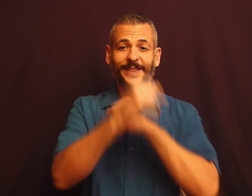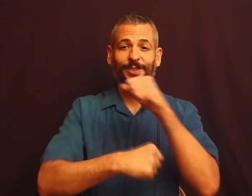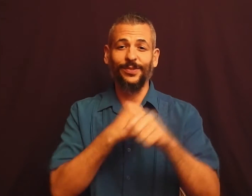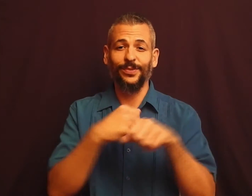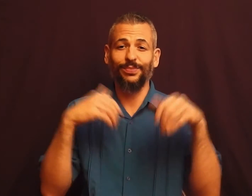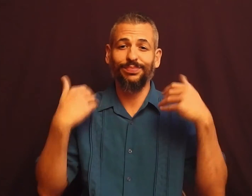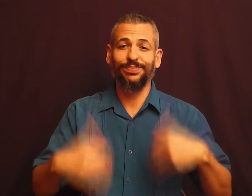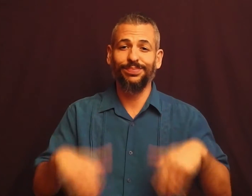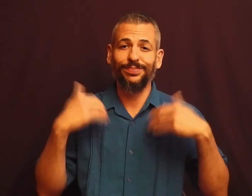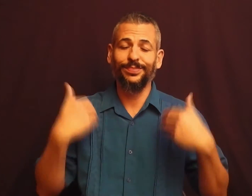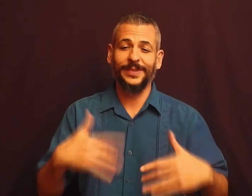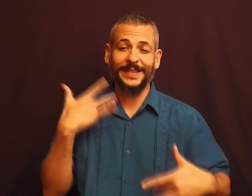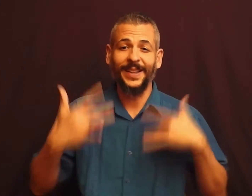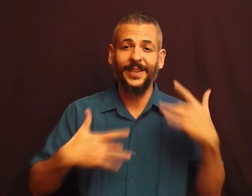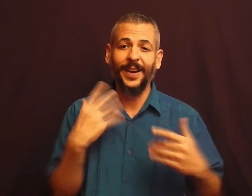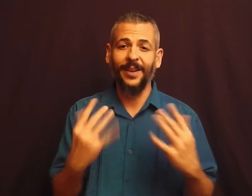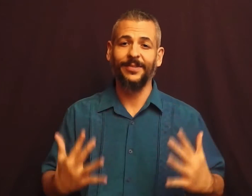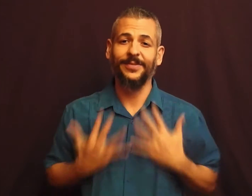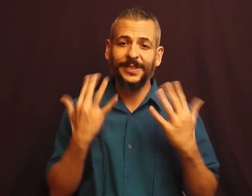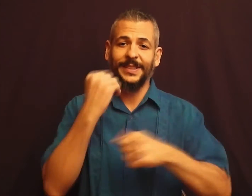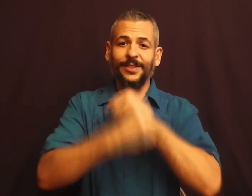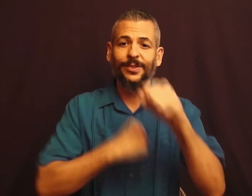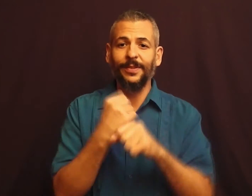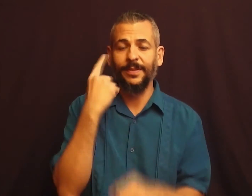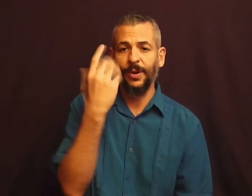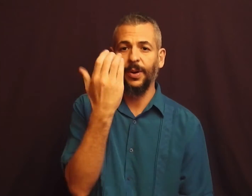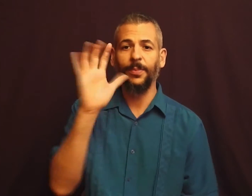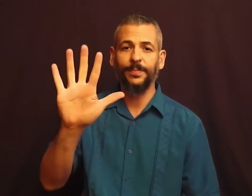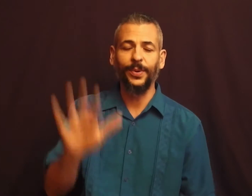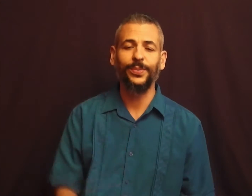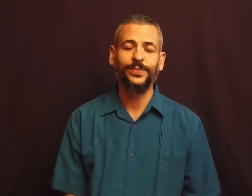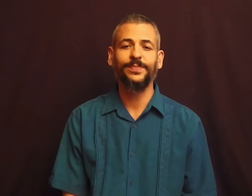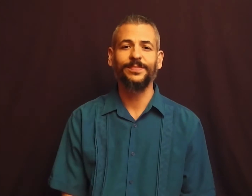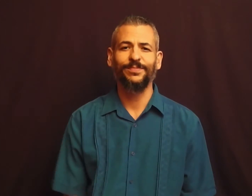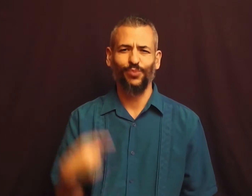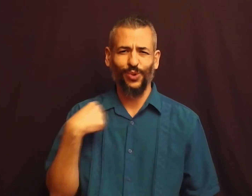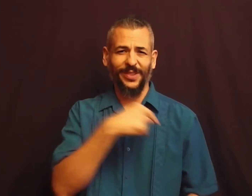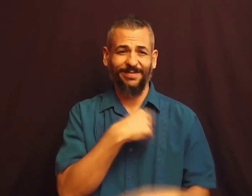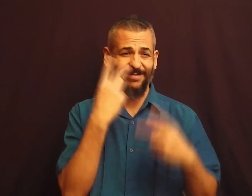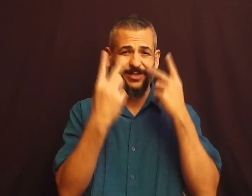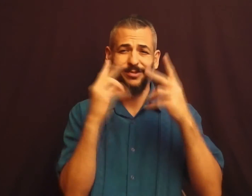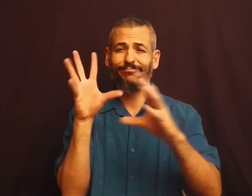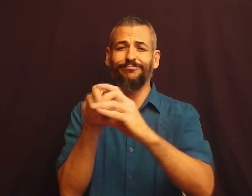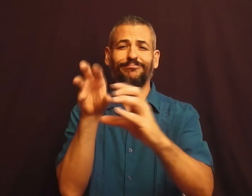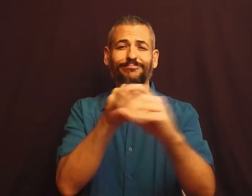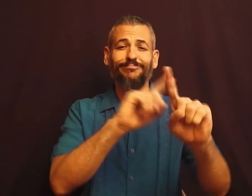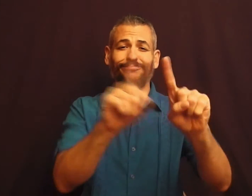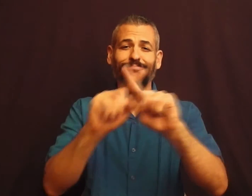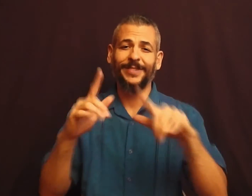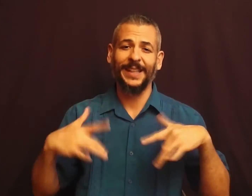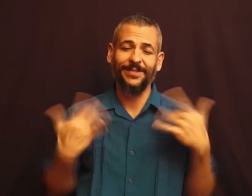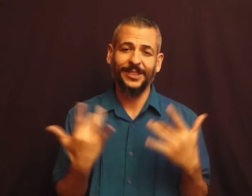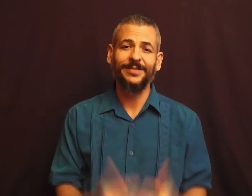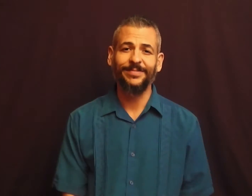2016 was an exciting and fulfilling year for Council de Manos. We were visible at many events